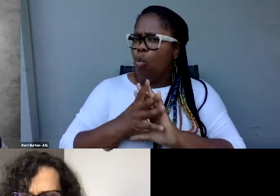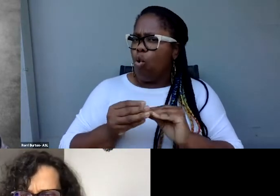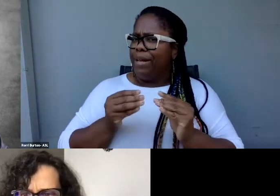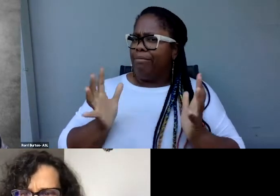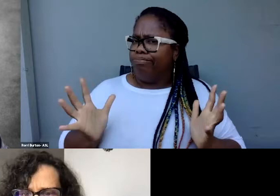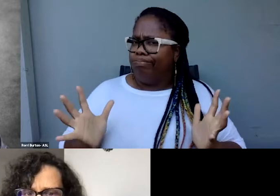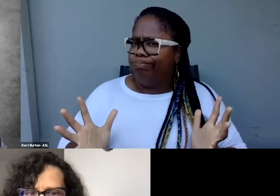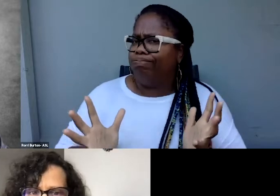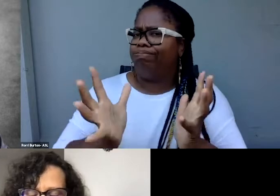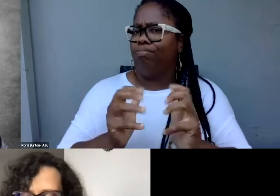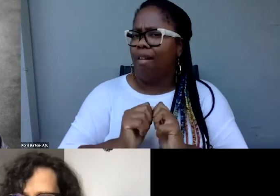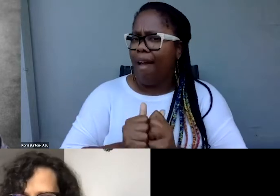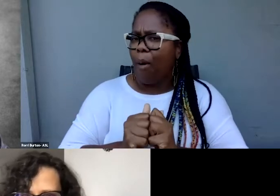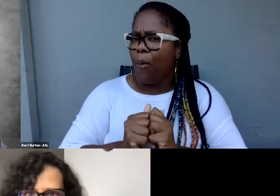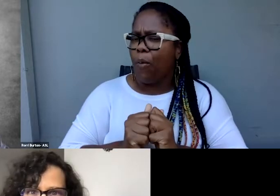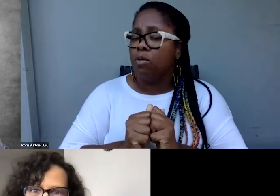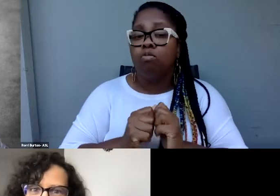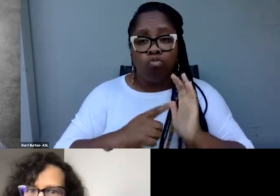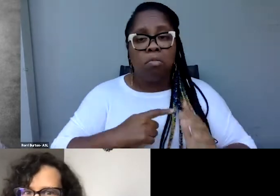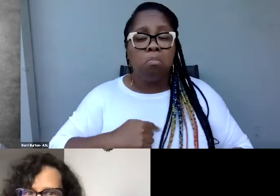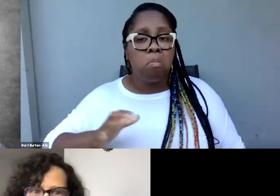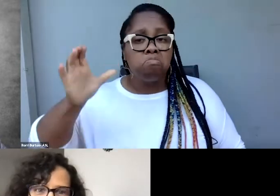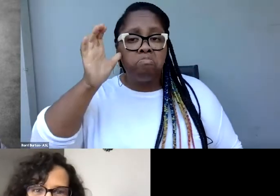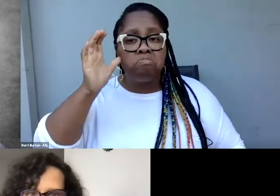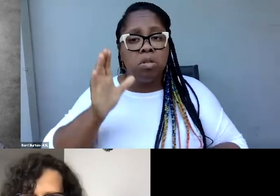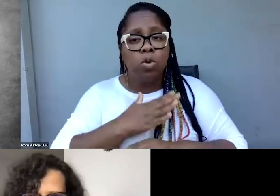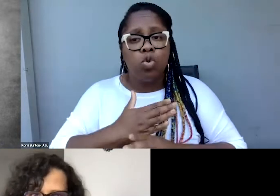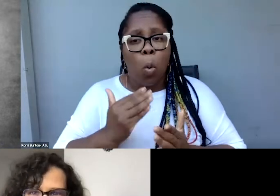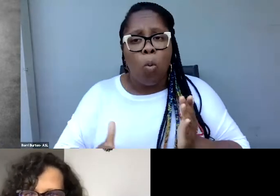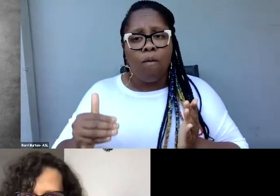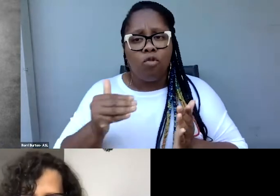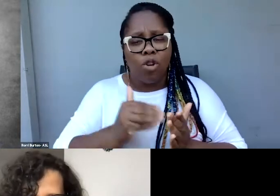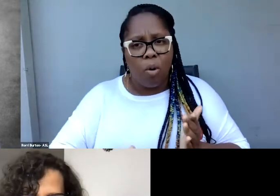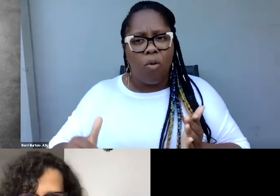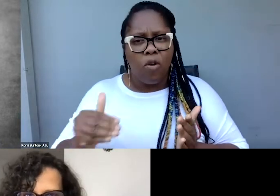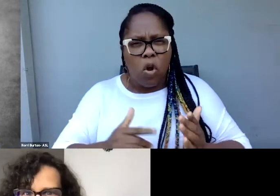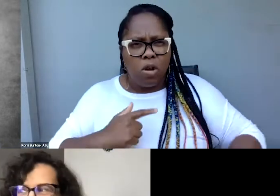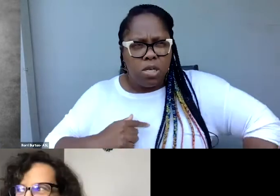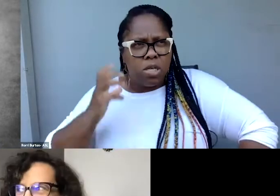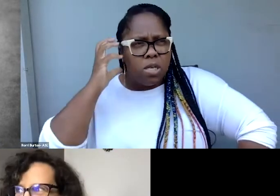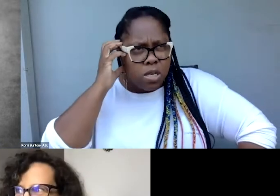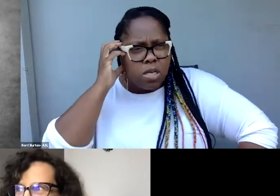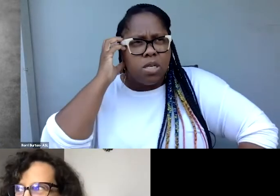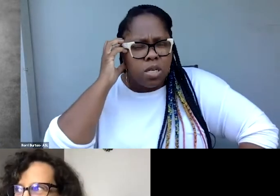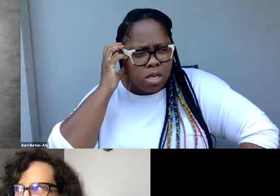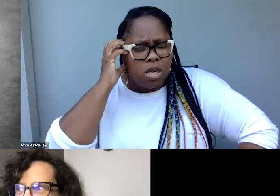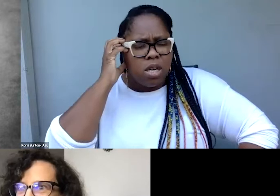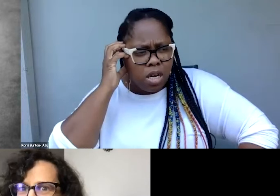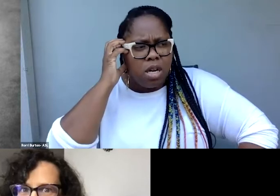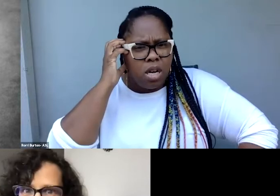And so I will listen to the music over and over and over and try to figure out what is the tone